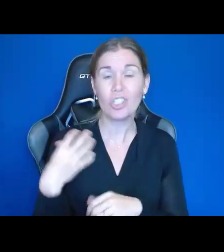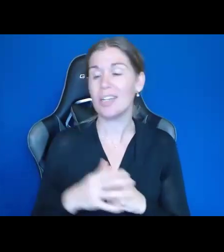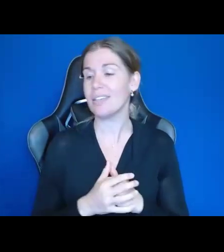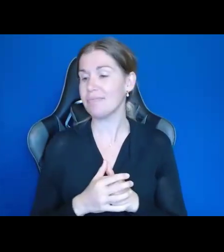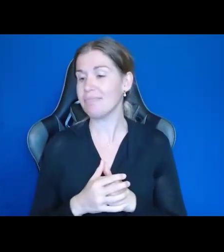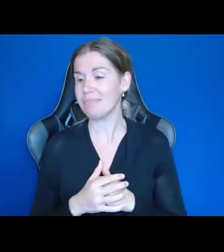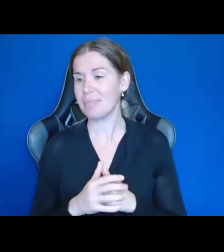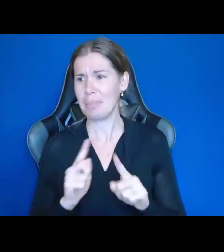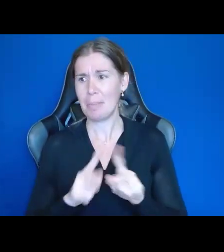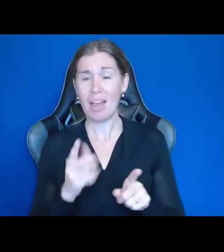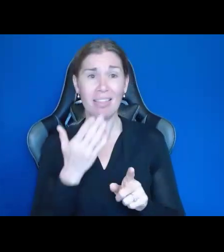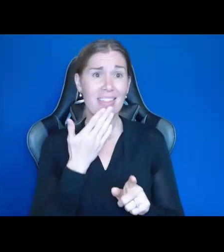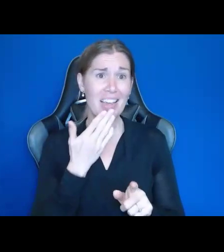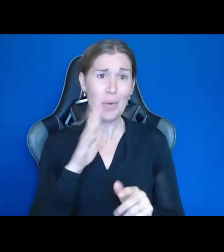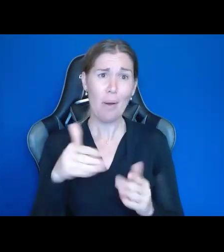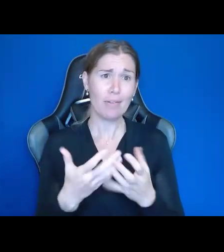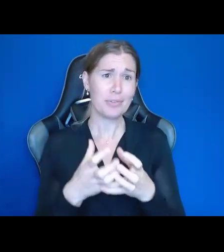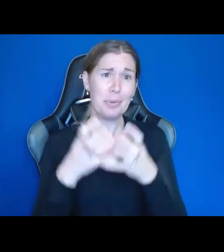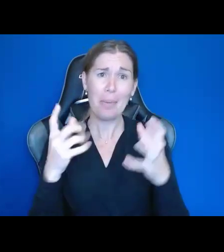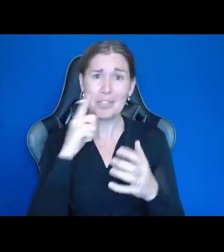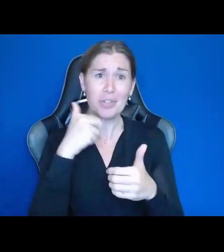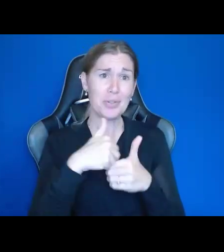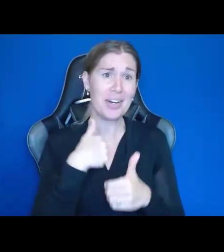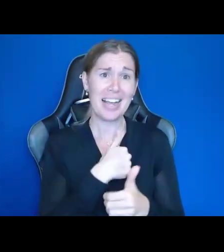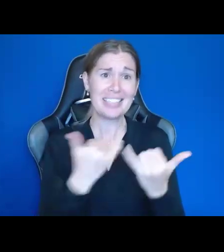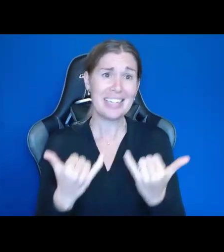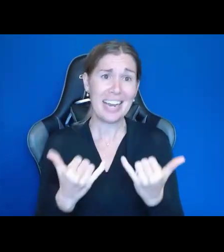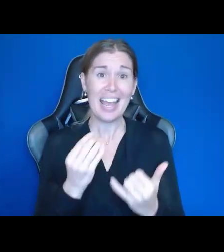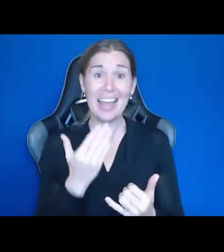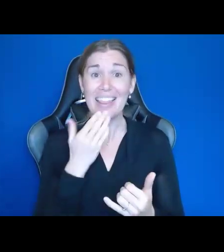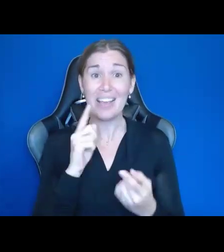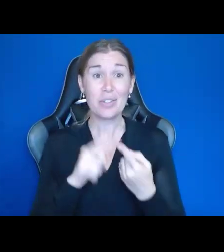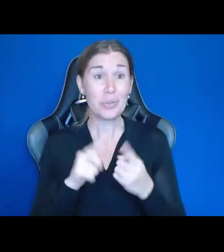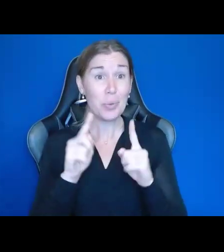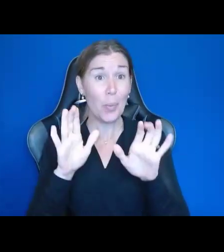But thank you all so much for joining us today. Thank you to our wonderful panel.